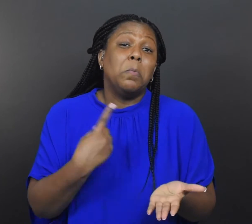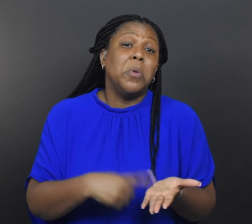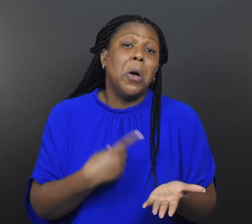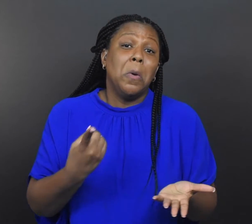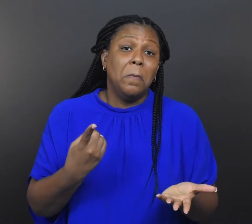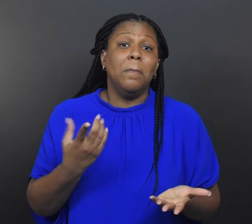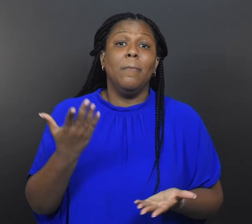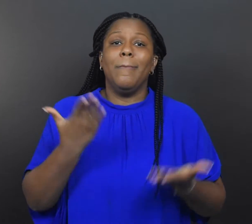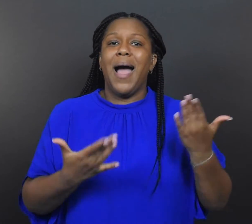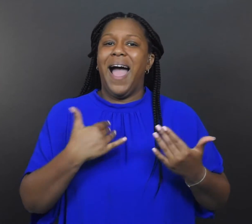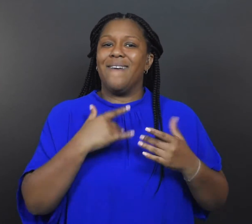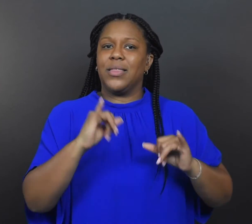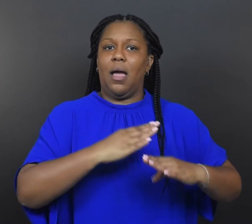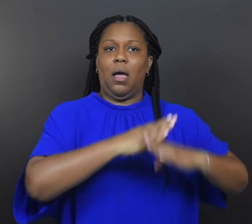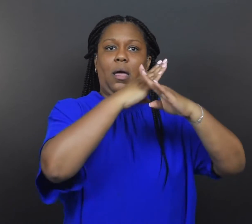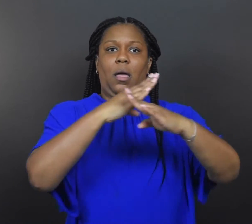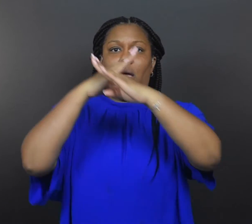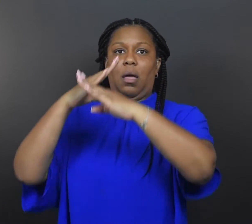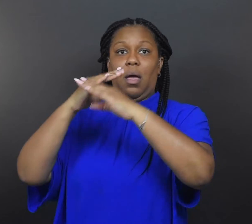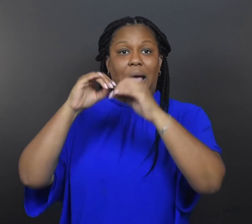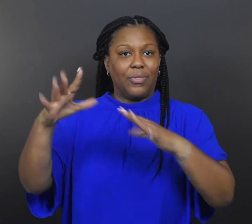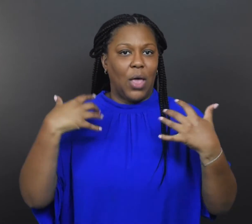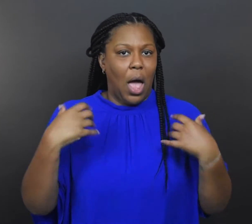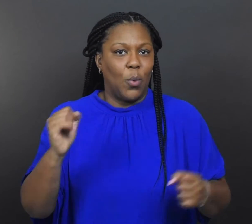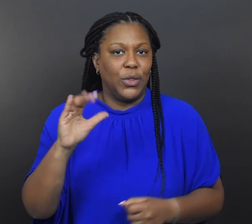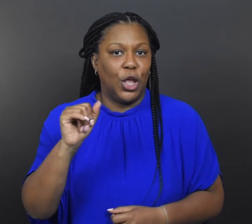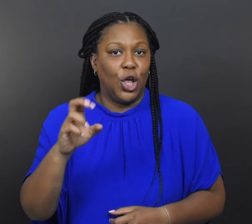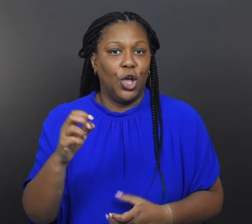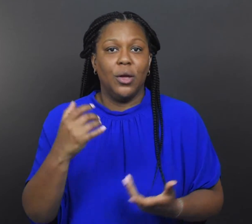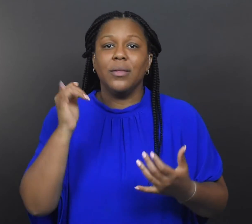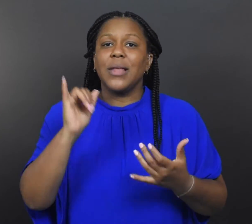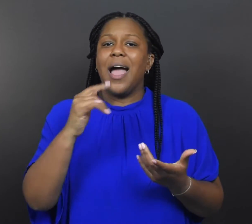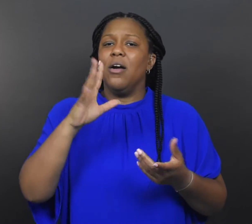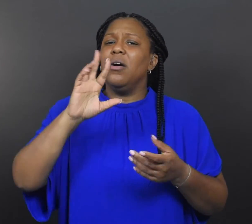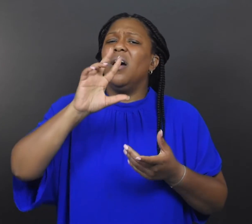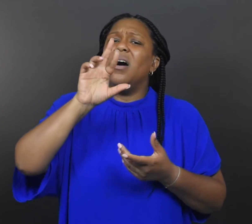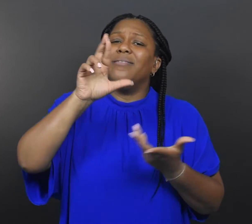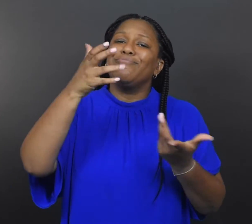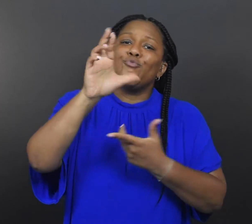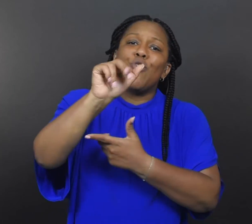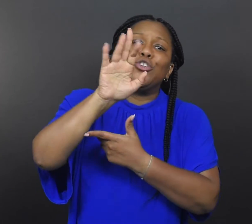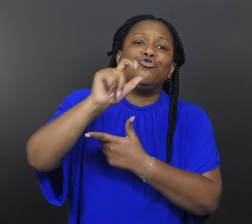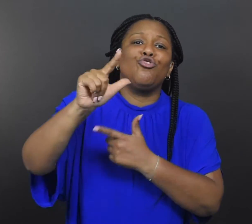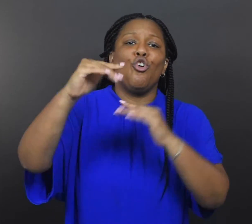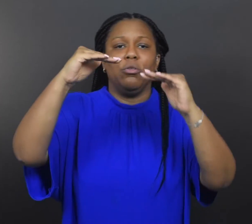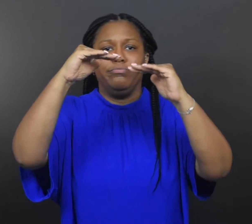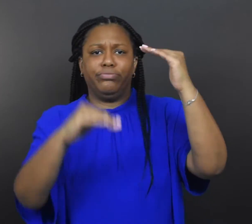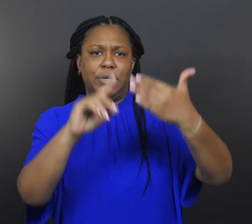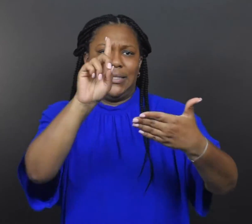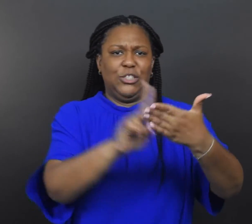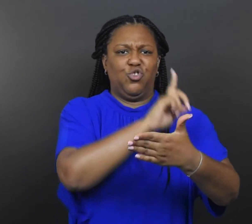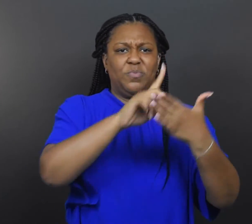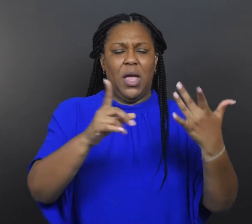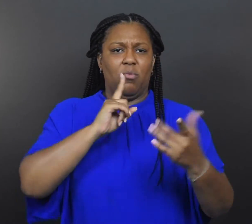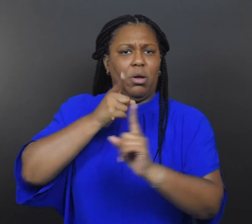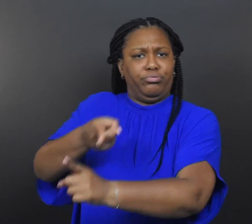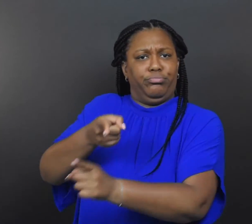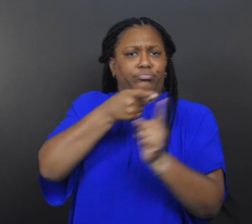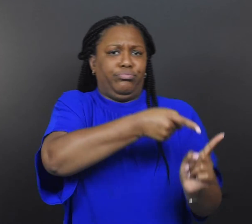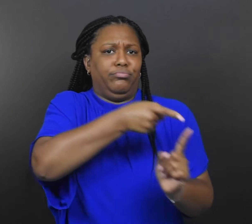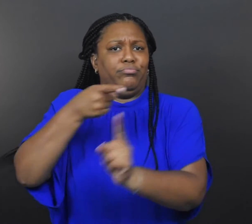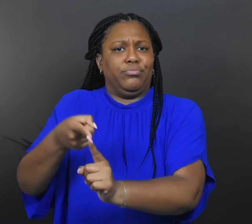Sometimes this has to do with barriers to health care that are rooted in racial discrimination.